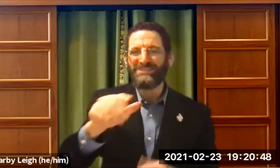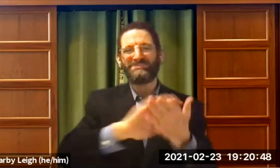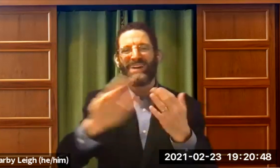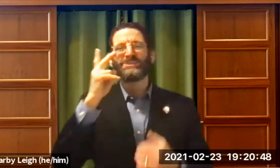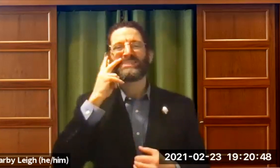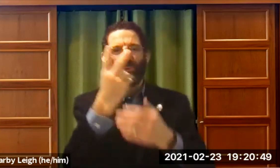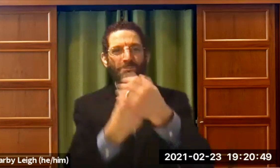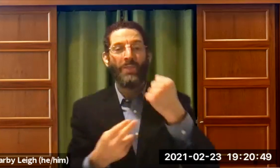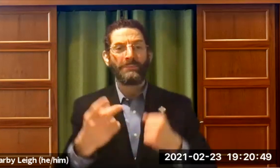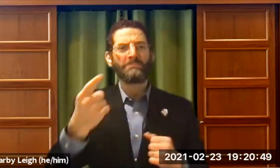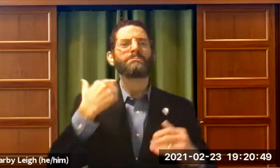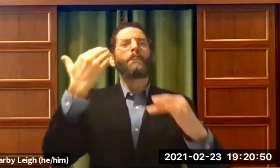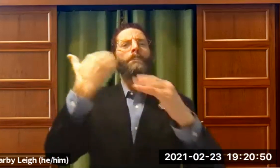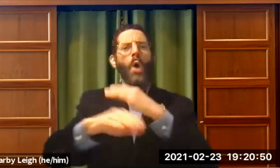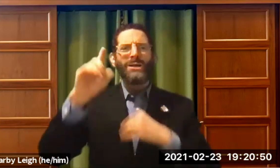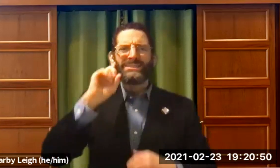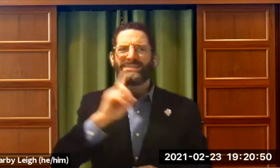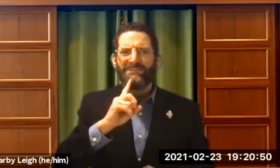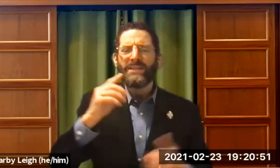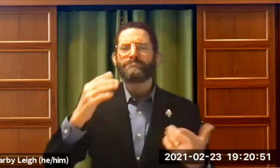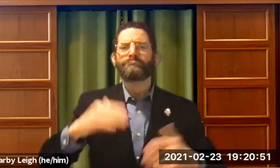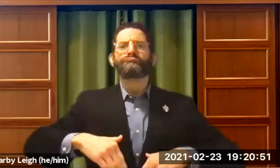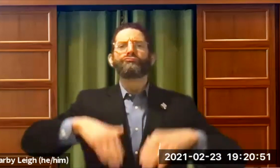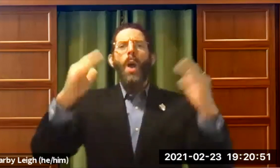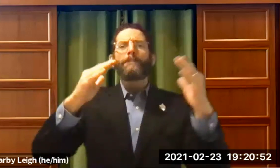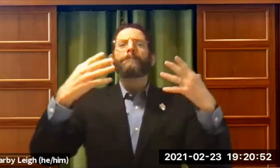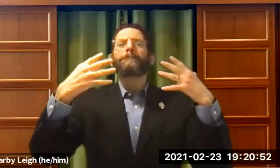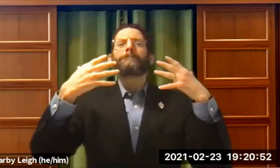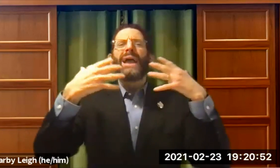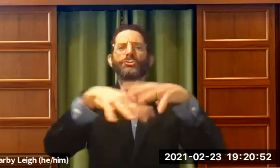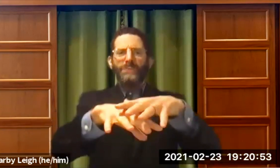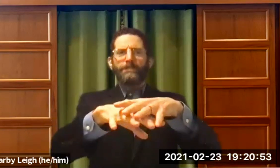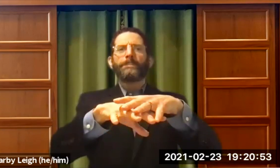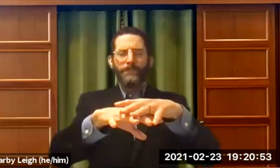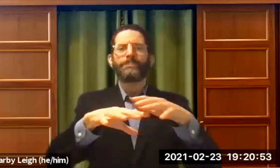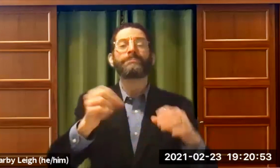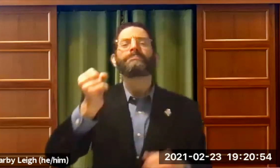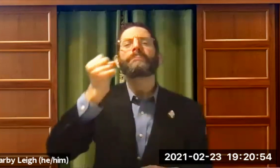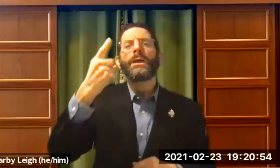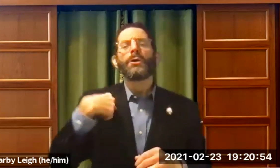Okay. And it's nice to see my parents. So I grew up mainstreamed